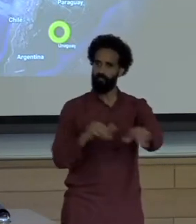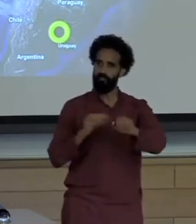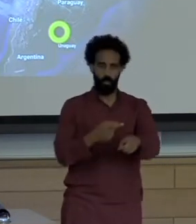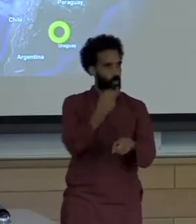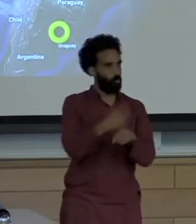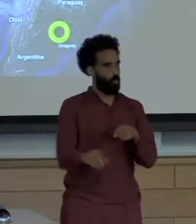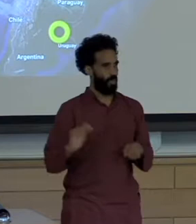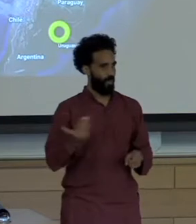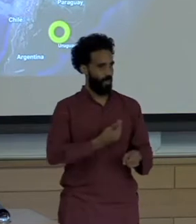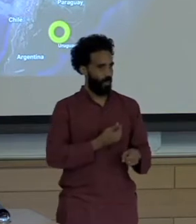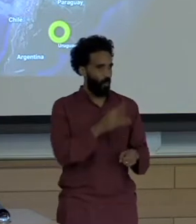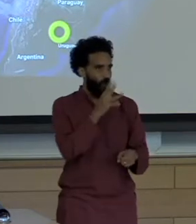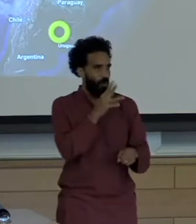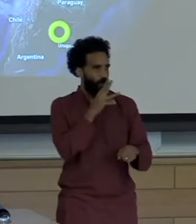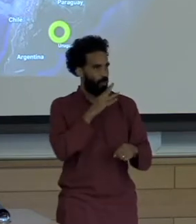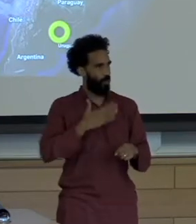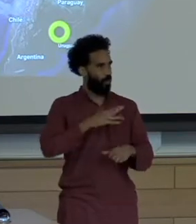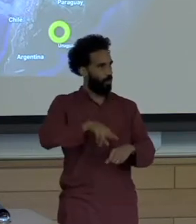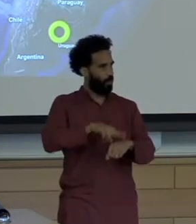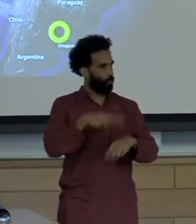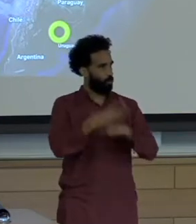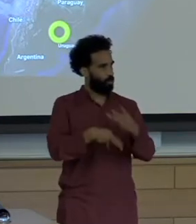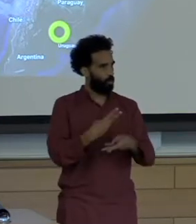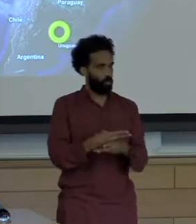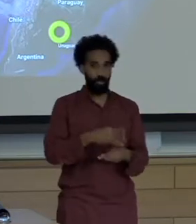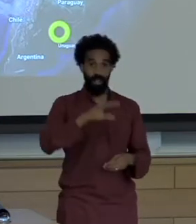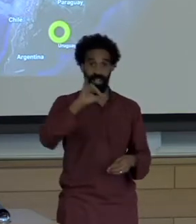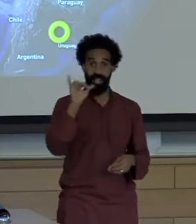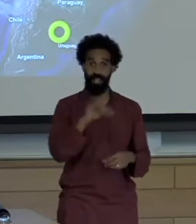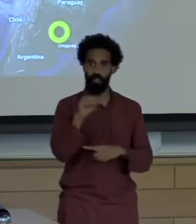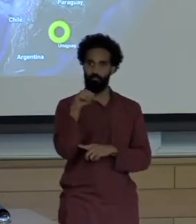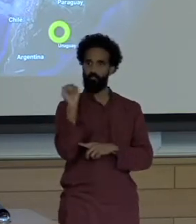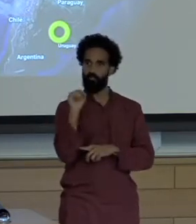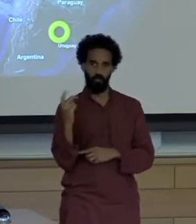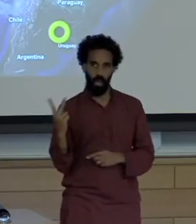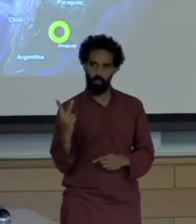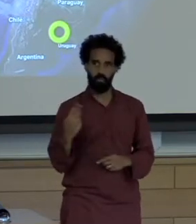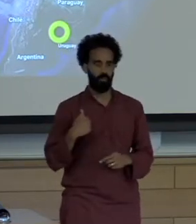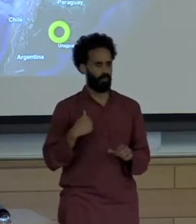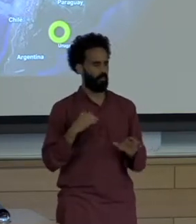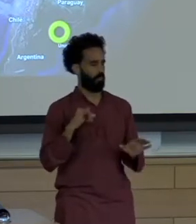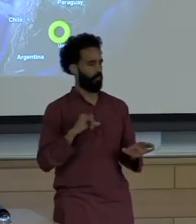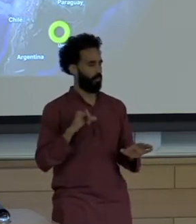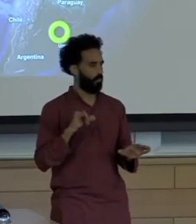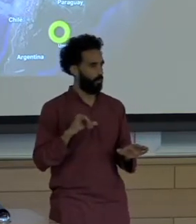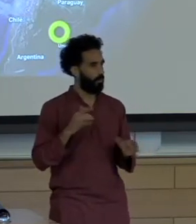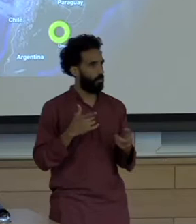That's what got us launched when we started examining how the news of that story was being told